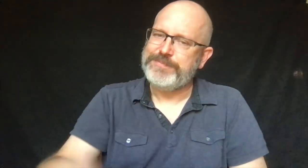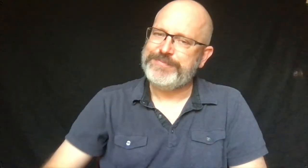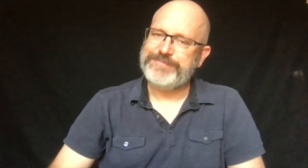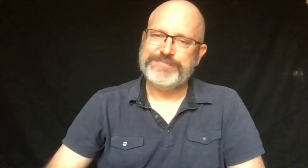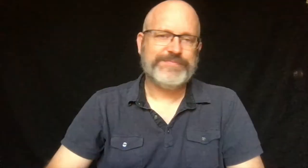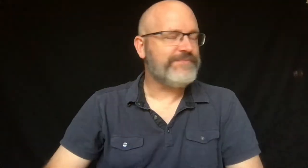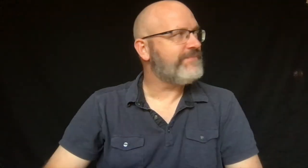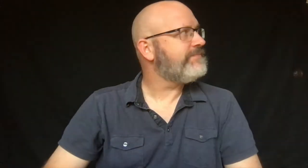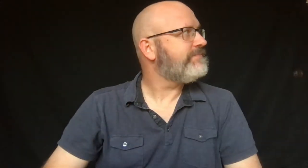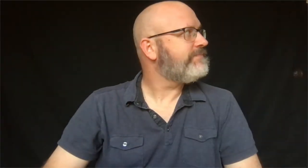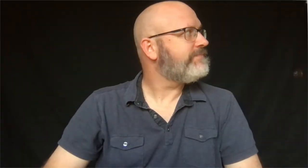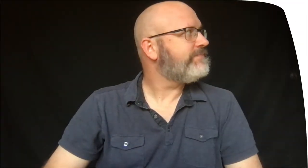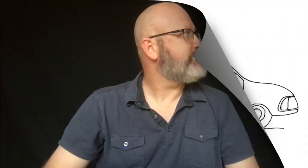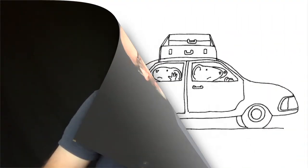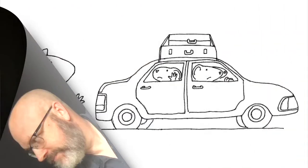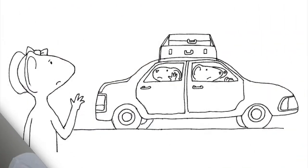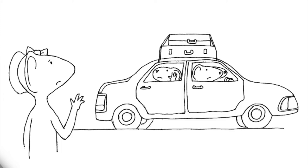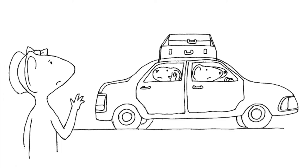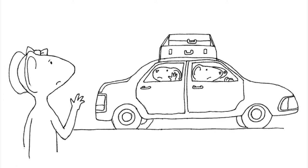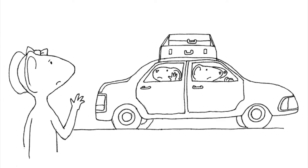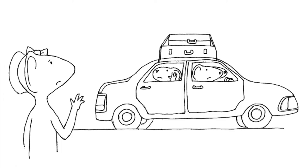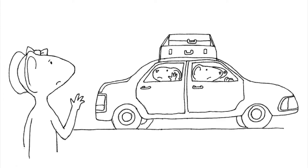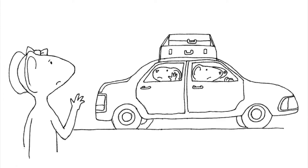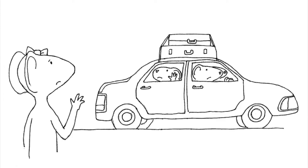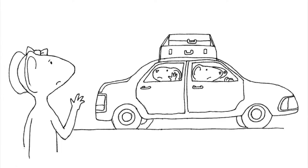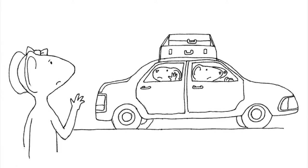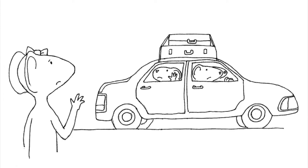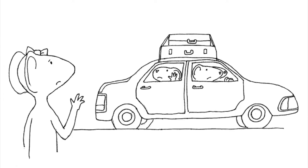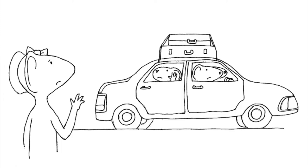Trinka and Sam missed him.